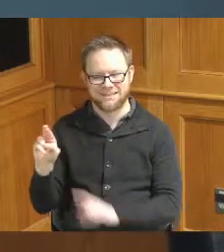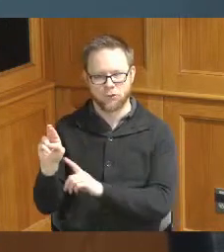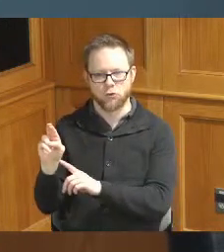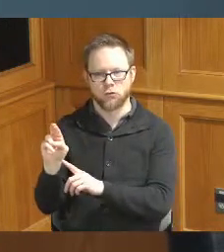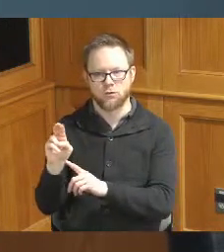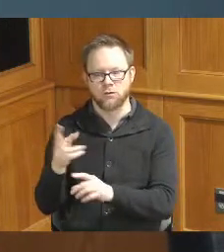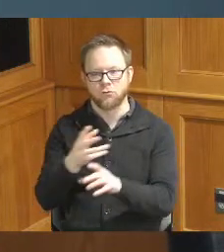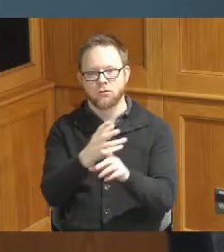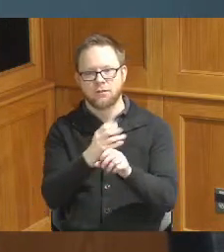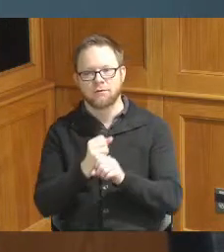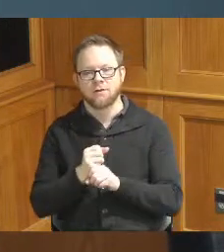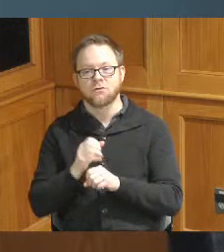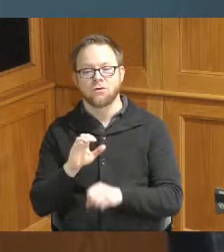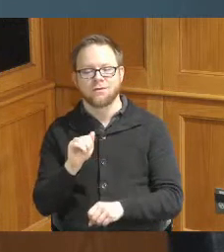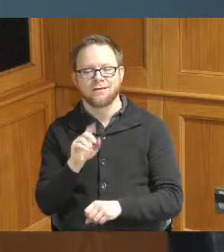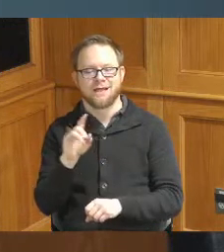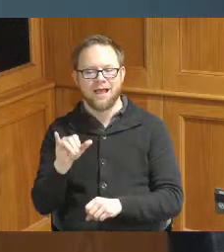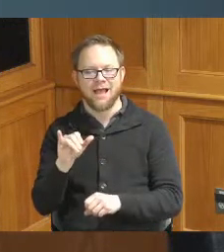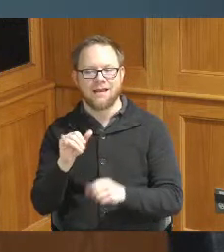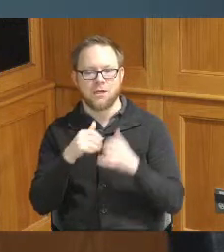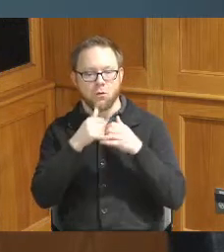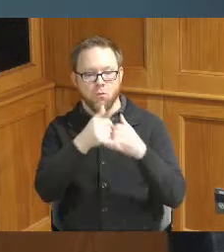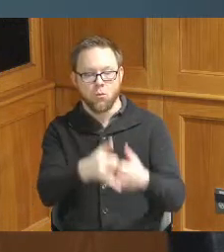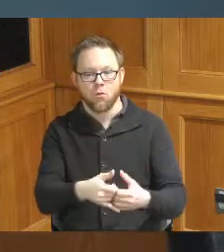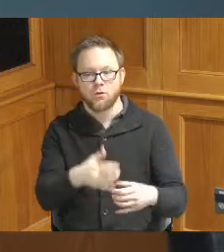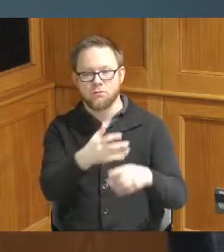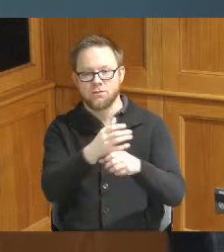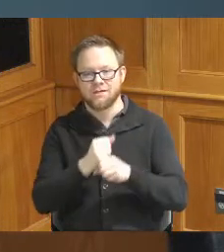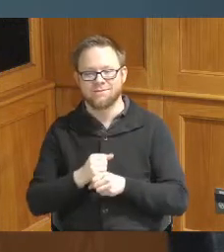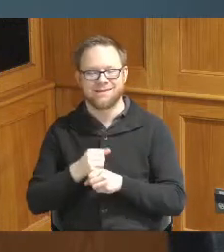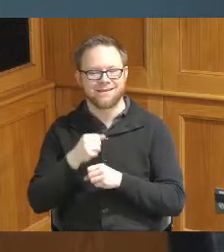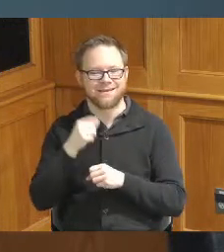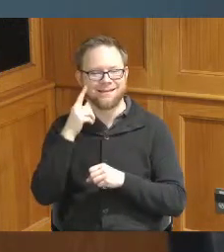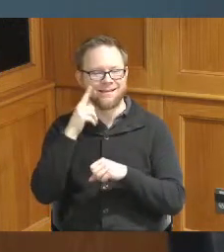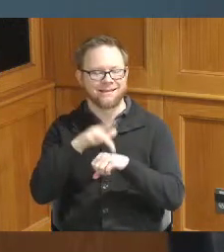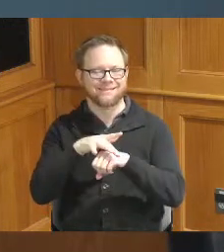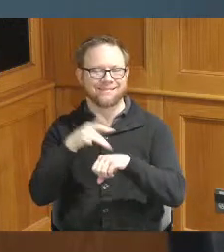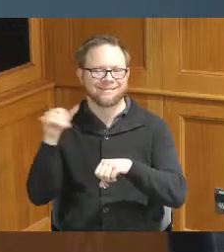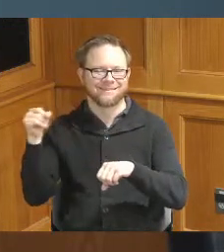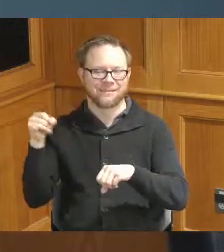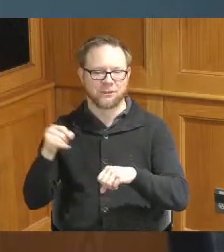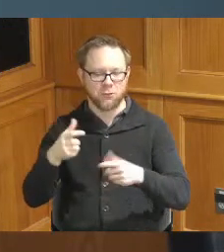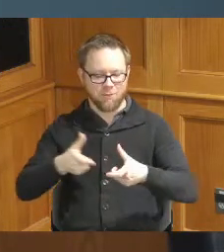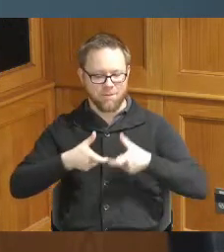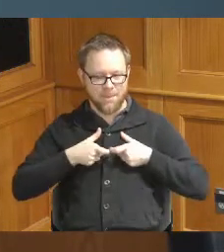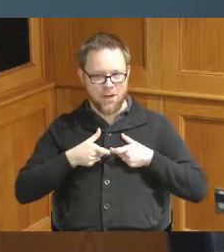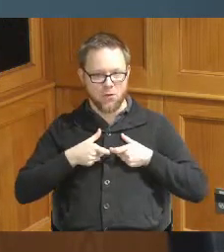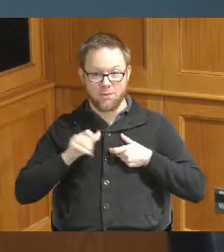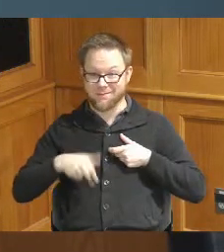Addy he was at the Addy Awards and he received the silver medal the highest medal for someone